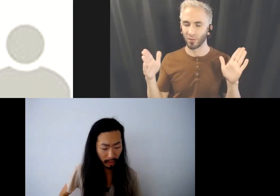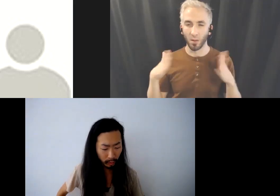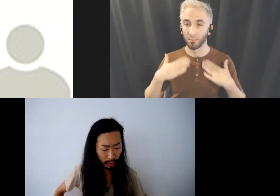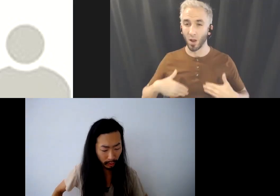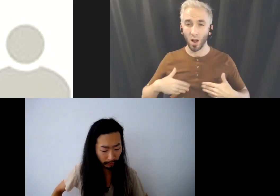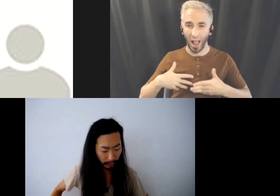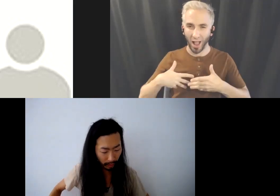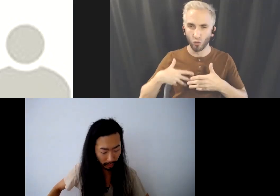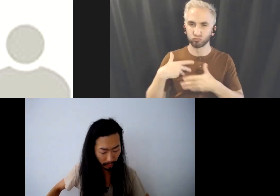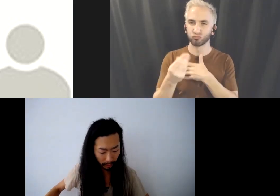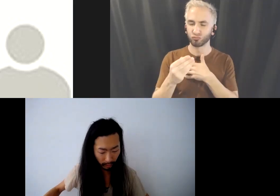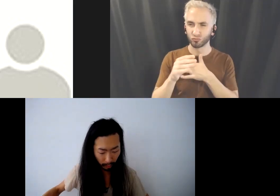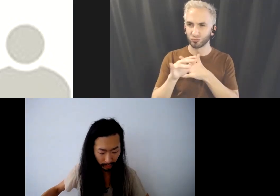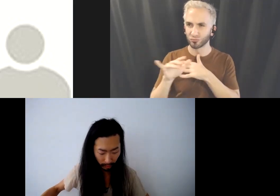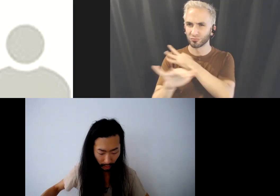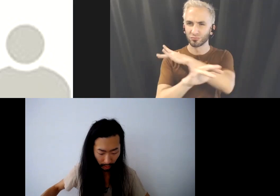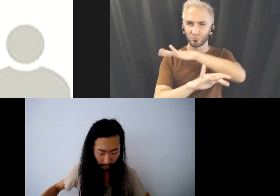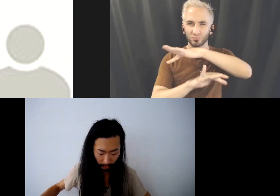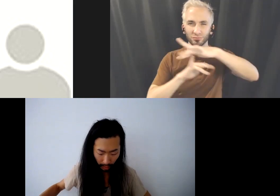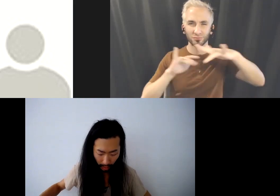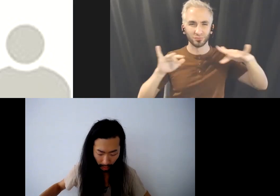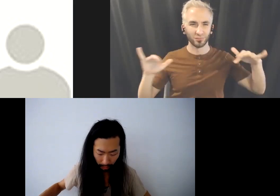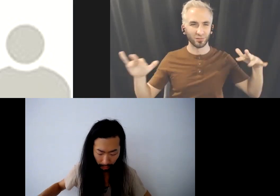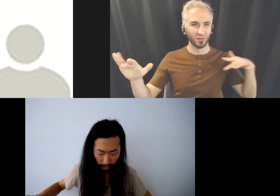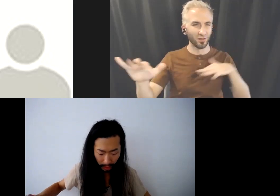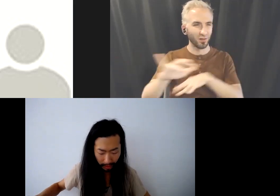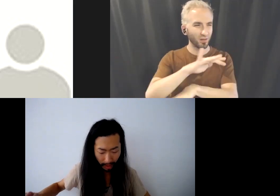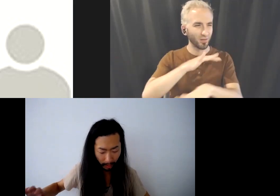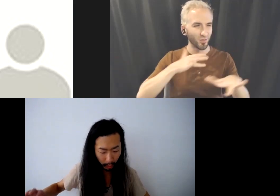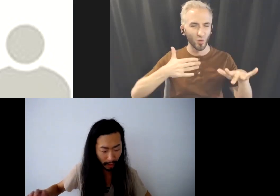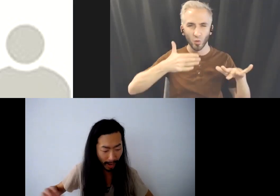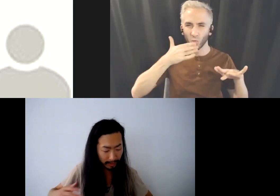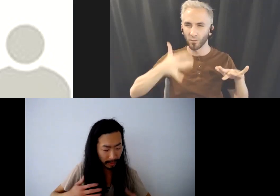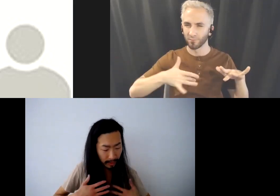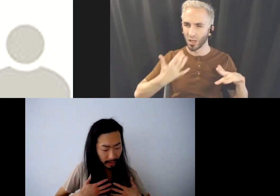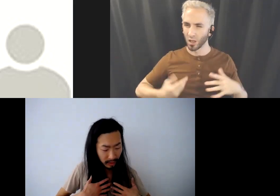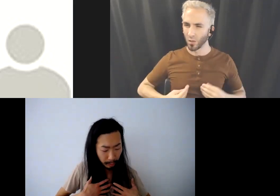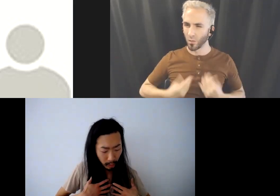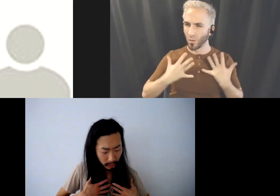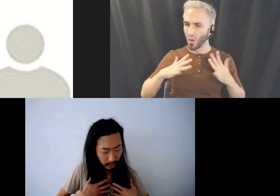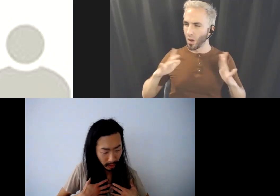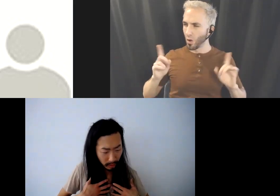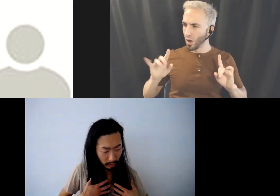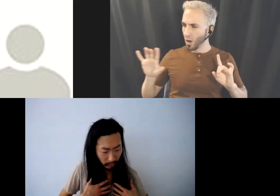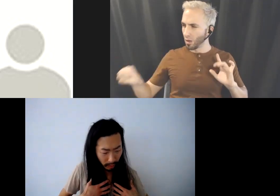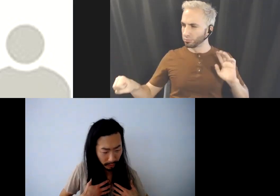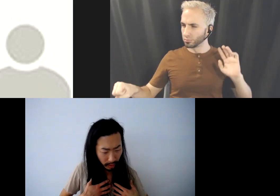It's really good feeling of being alive and being able to access this pure state of love